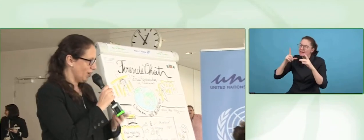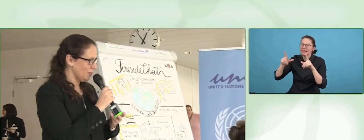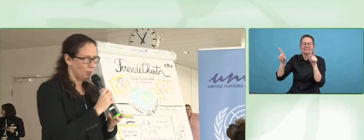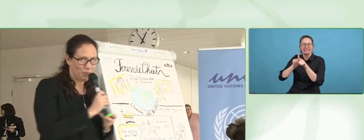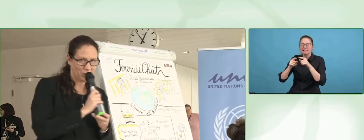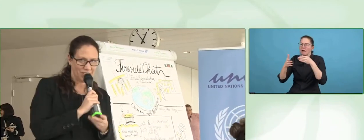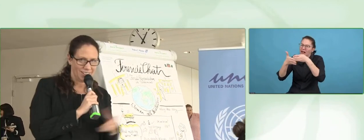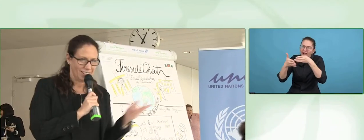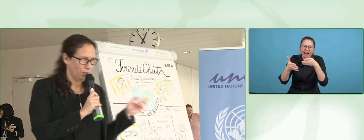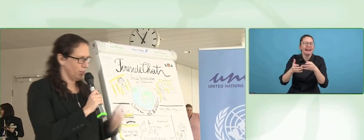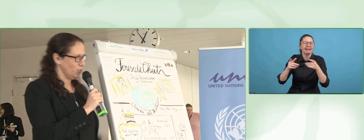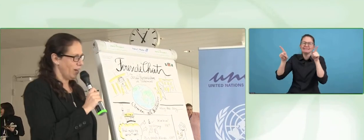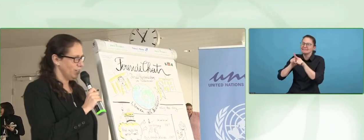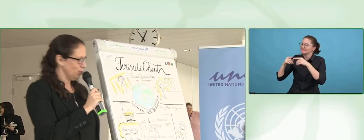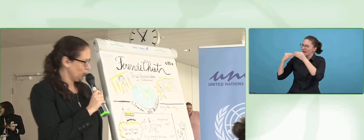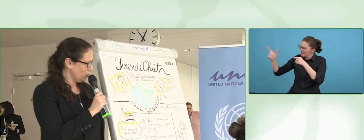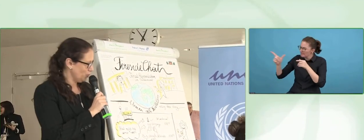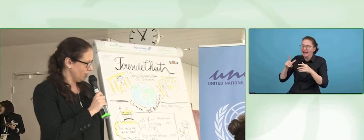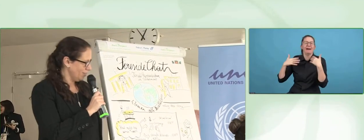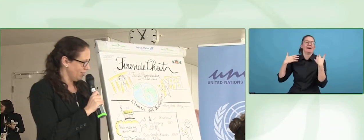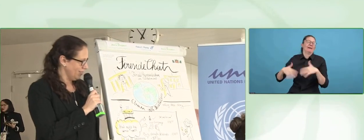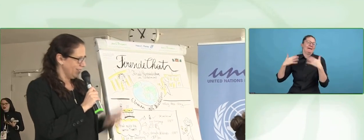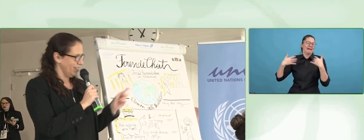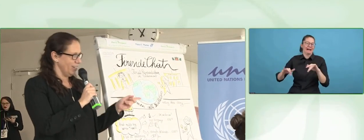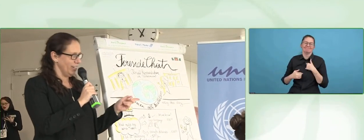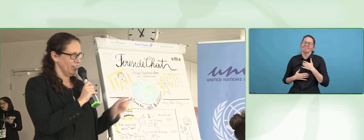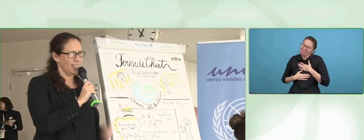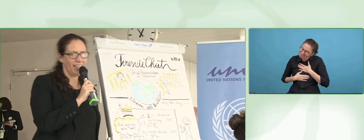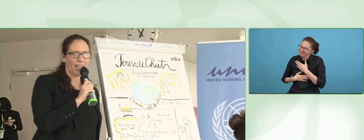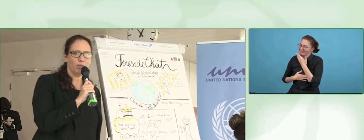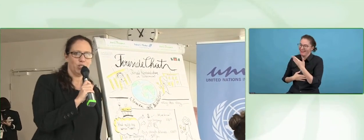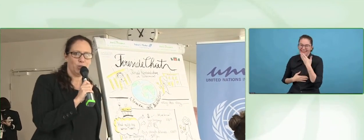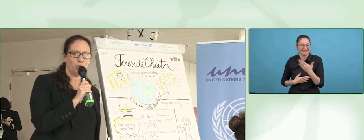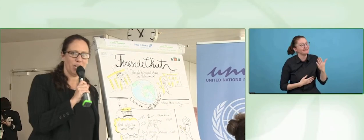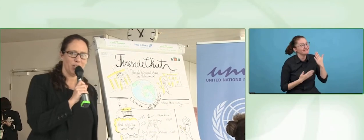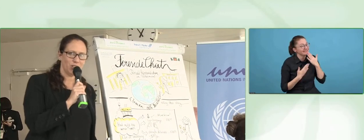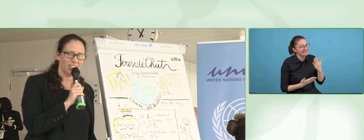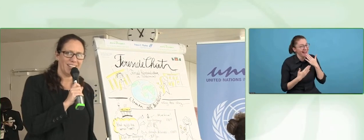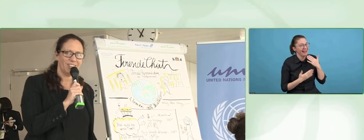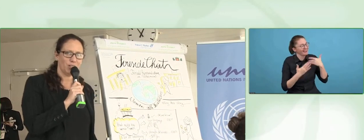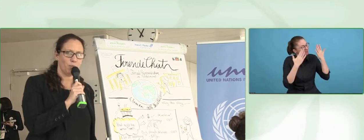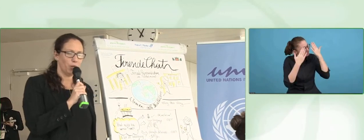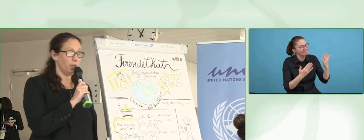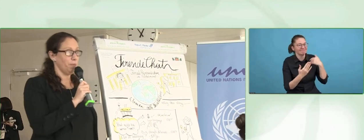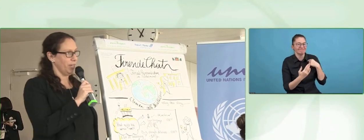We will try to do sign language interpretation and the summary with